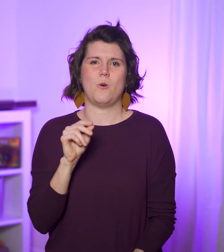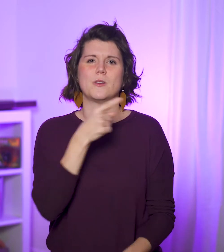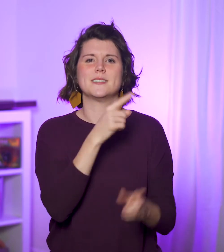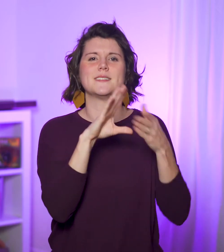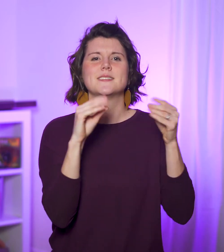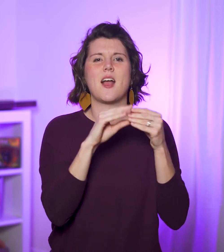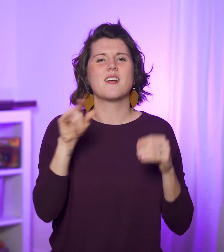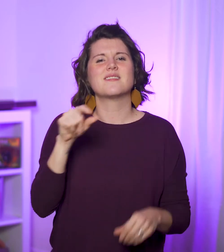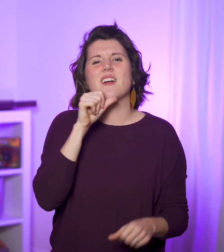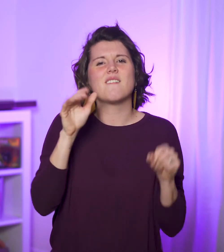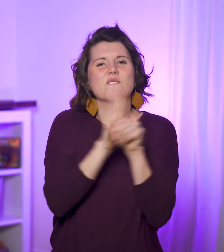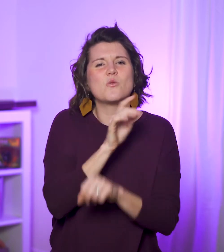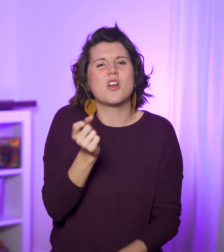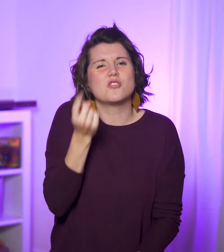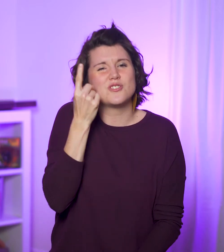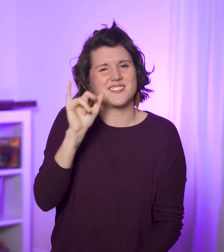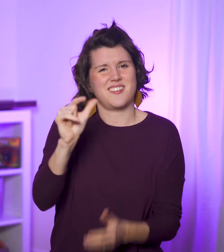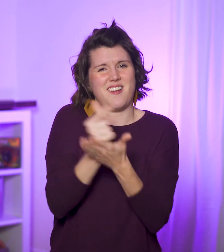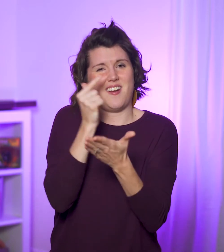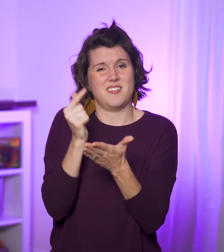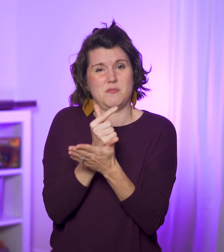he’s saying they clearly don’t grasp the gospel.